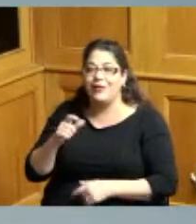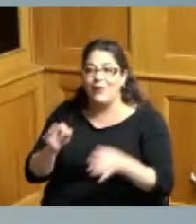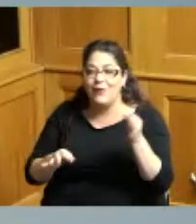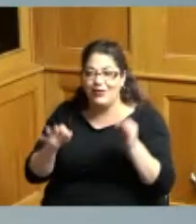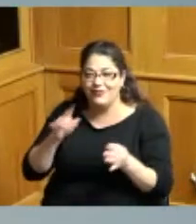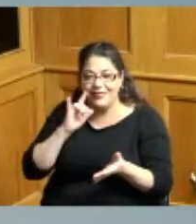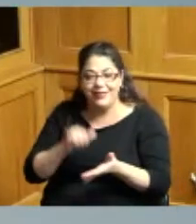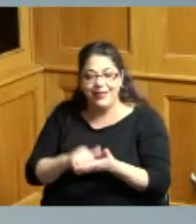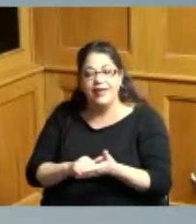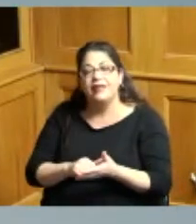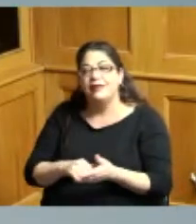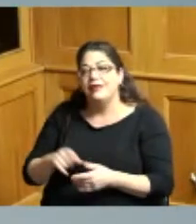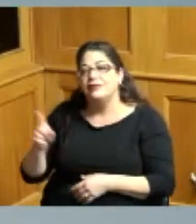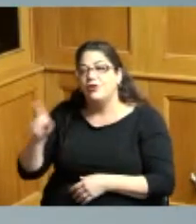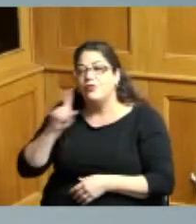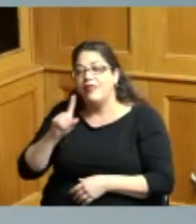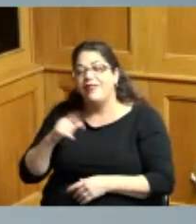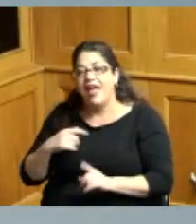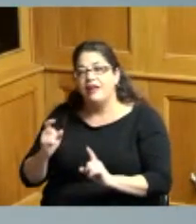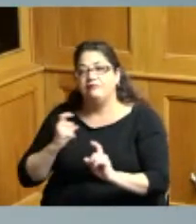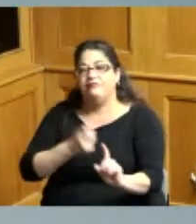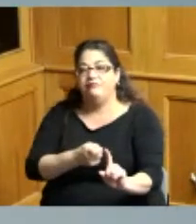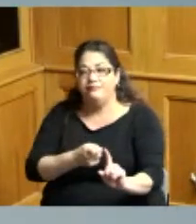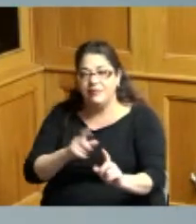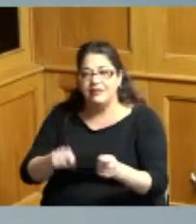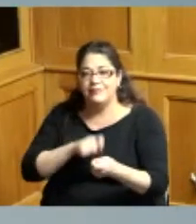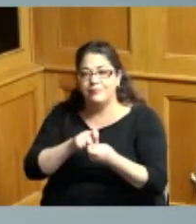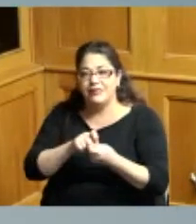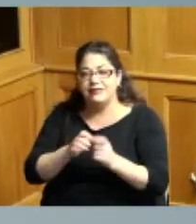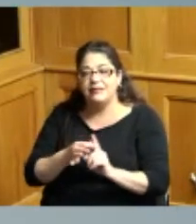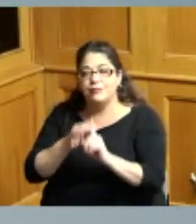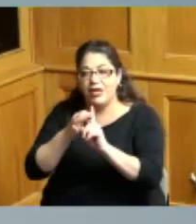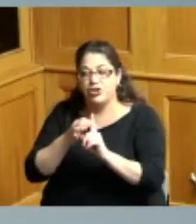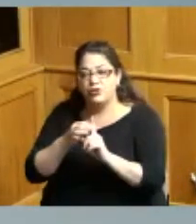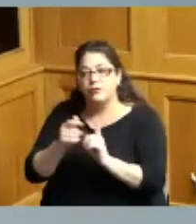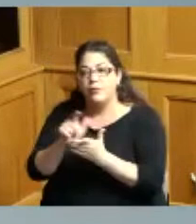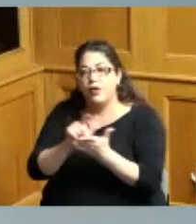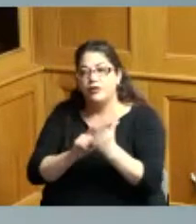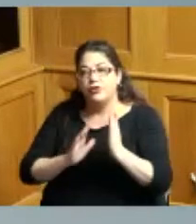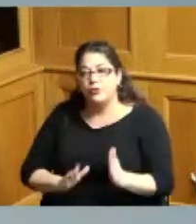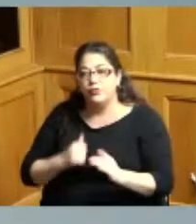so this just assigns special counsel the prosecutor has recommended special counsel in this